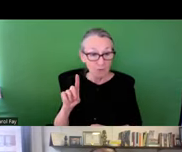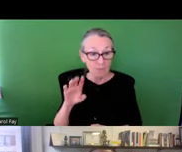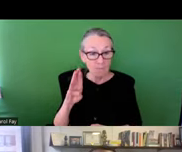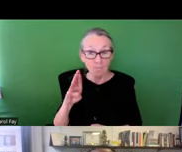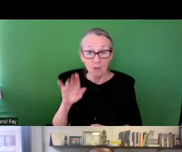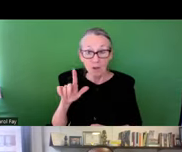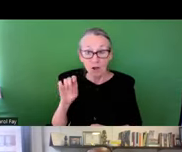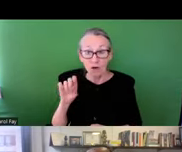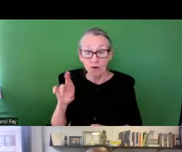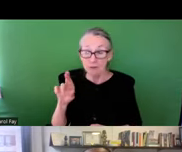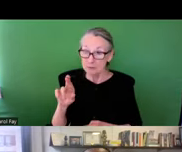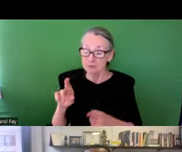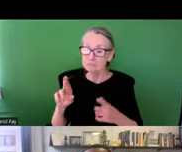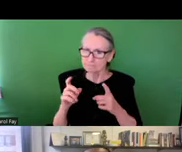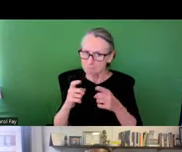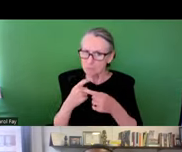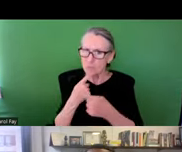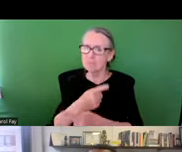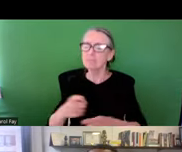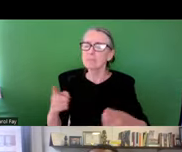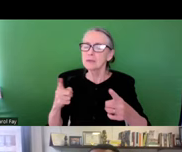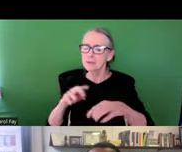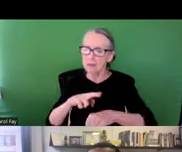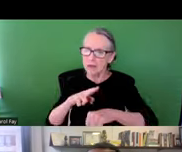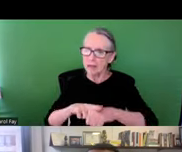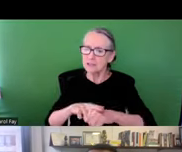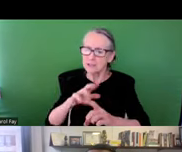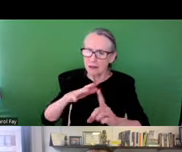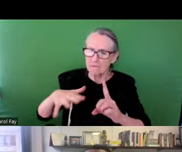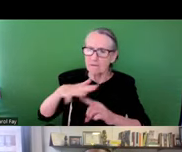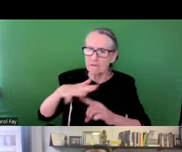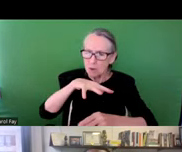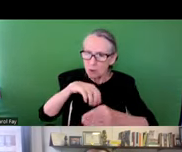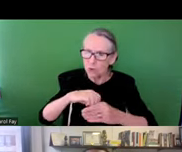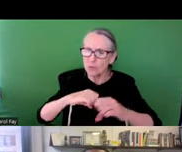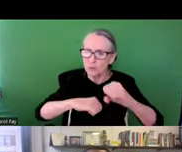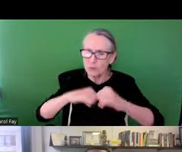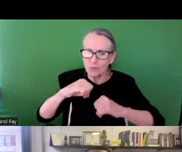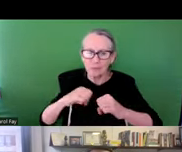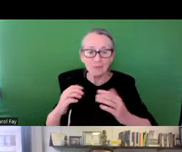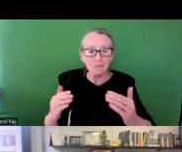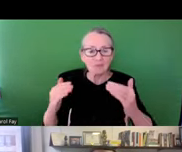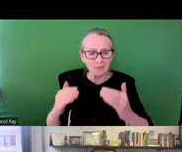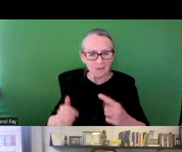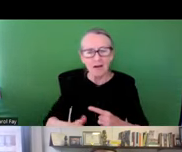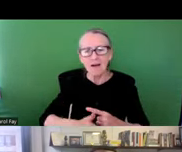literatures come from Doctor Robert Bullard in 1994 when he charged the nation to redefine environments to include infrastructure. Doctor Sharon